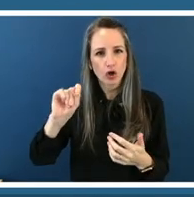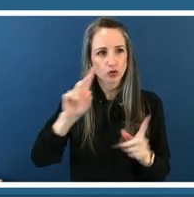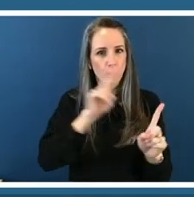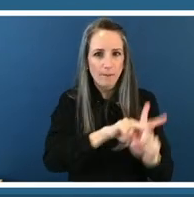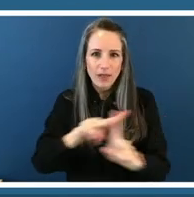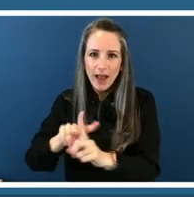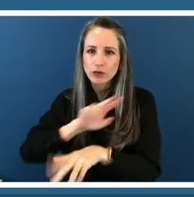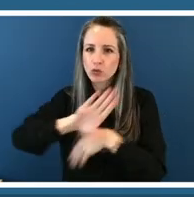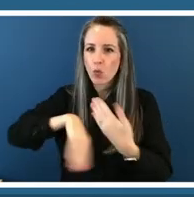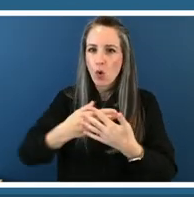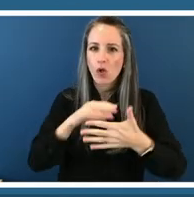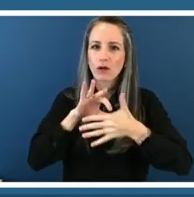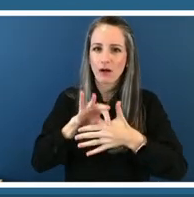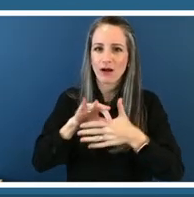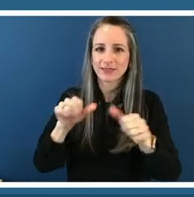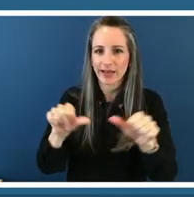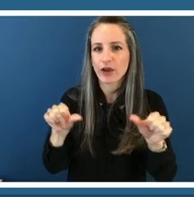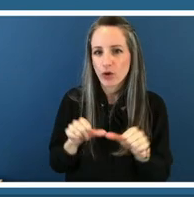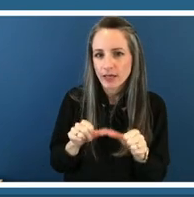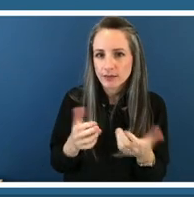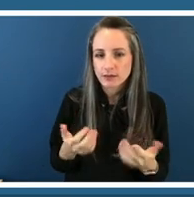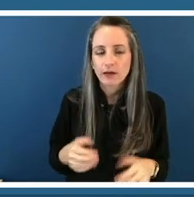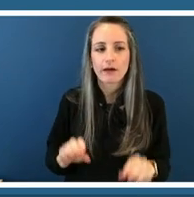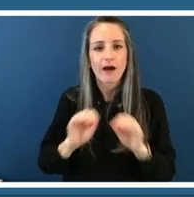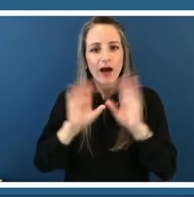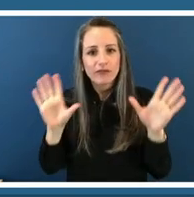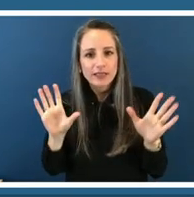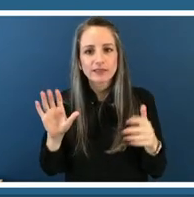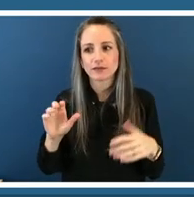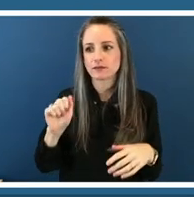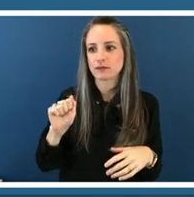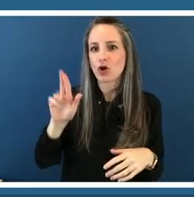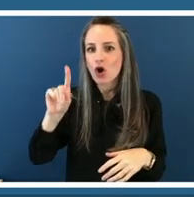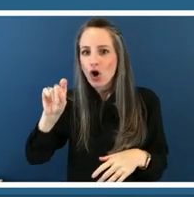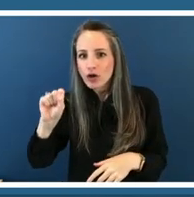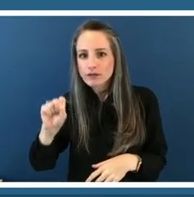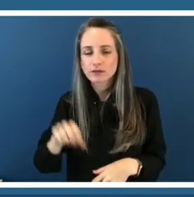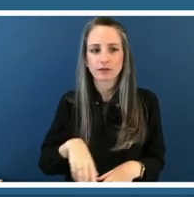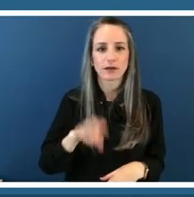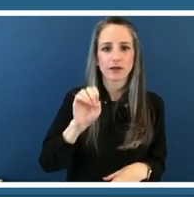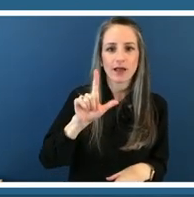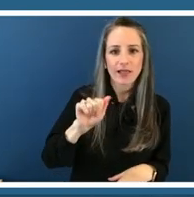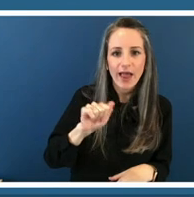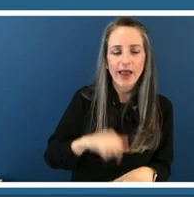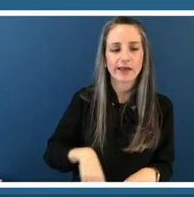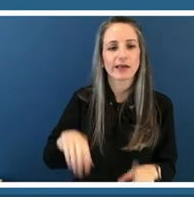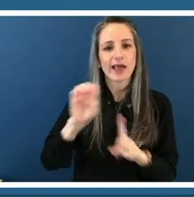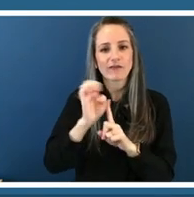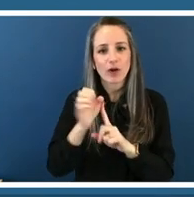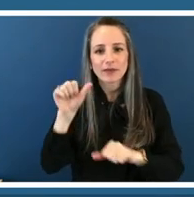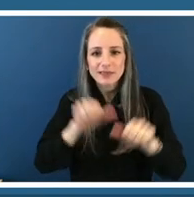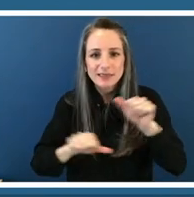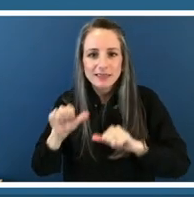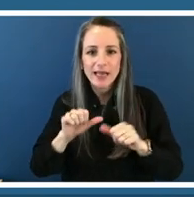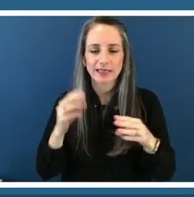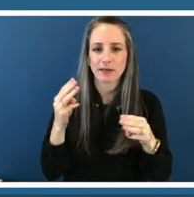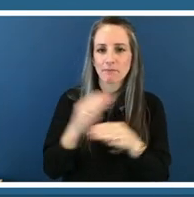obviously the arts ela social studies environmental science and more